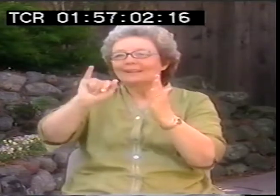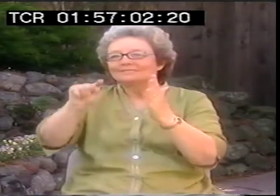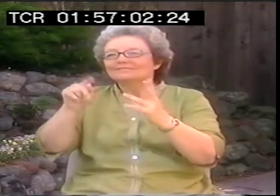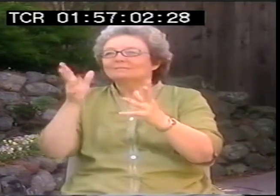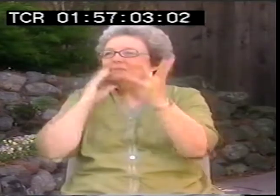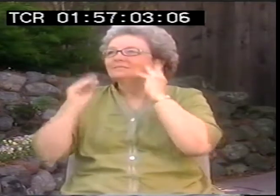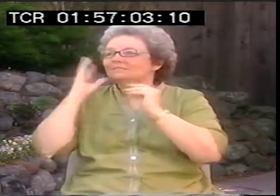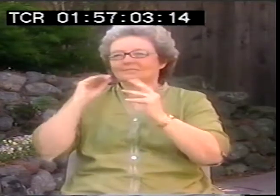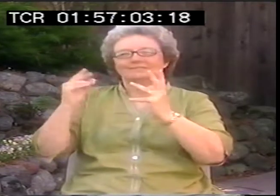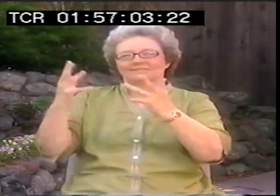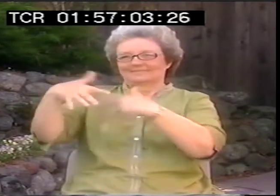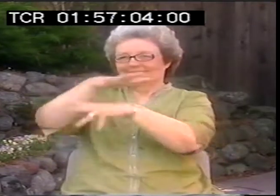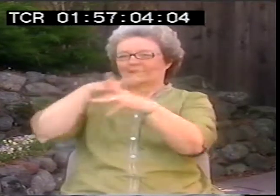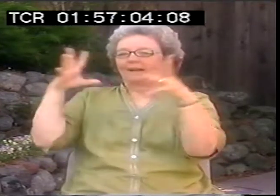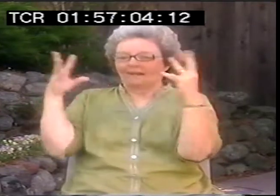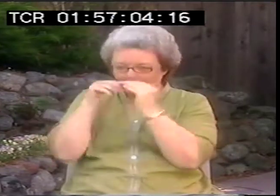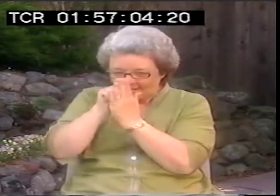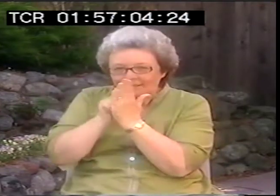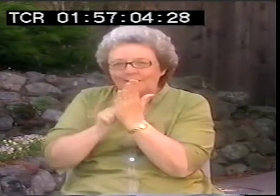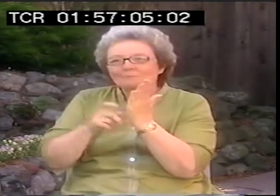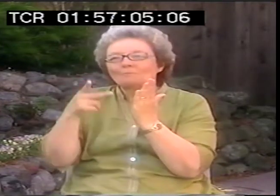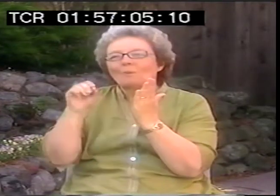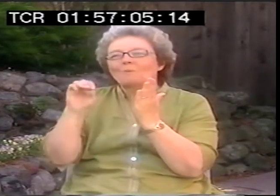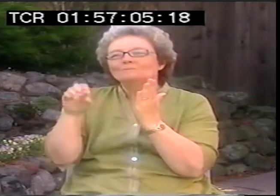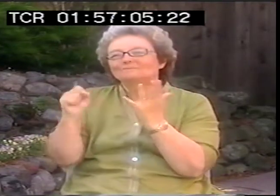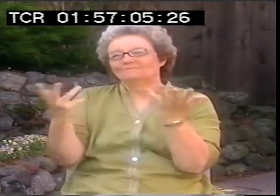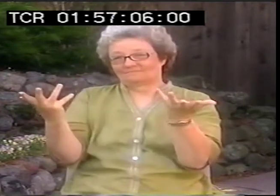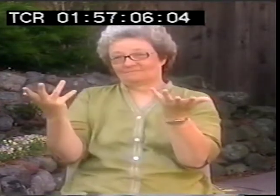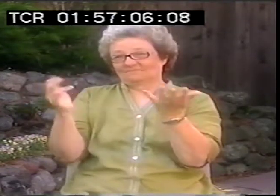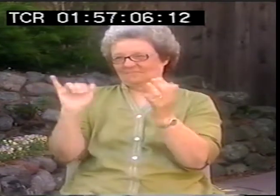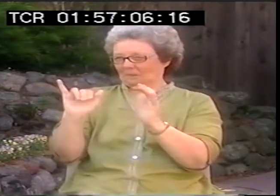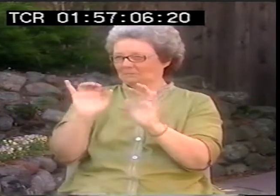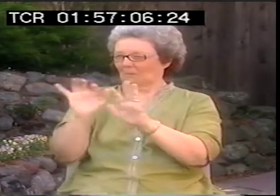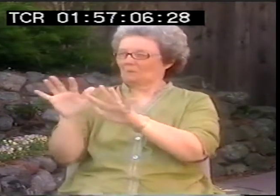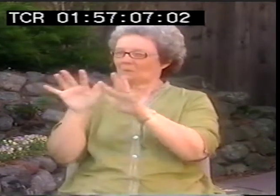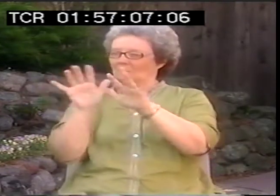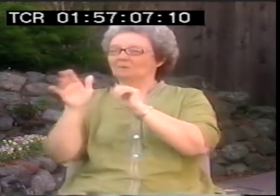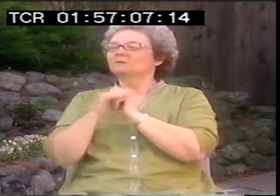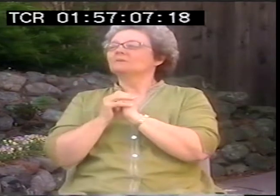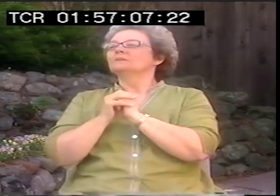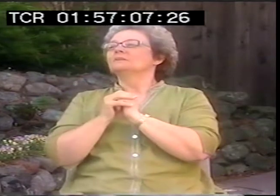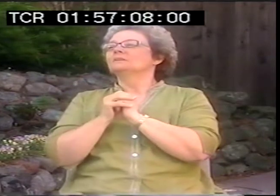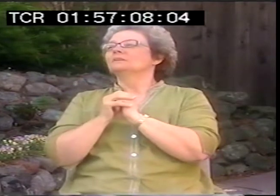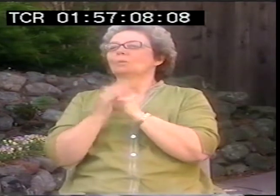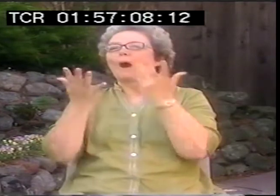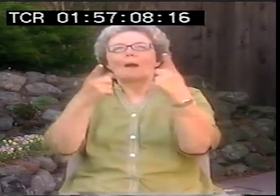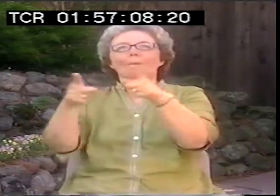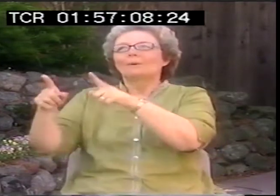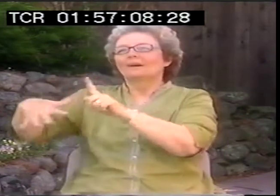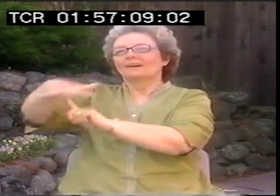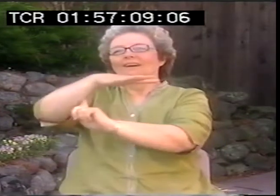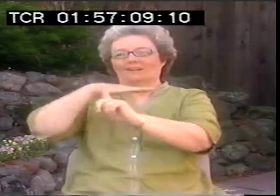see when you read the literature that their experiences and their cultural resonances are there very clearly.